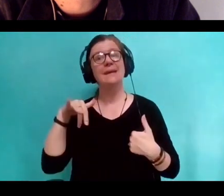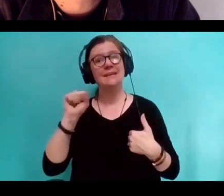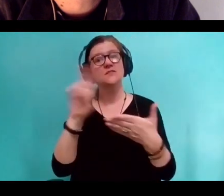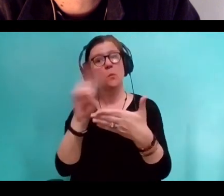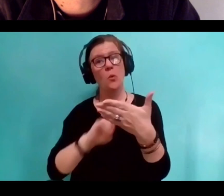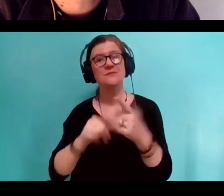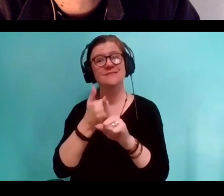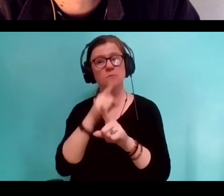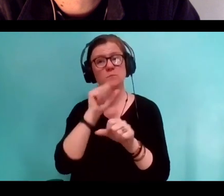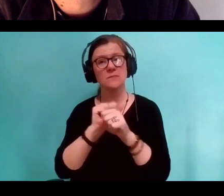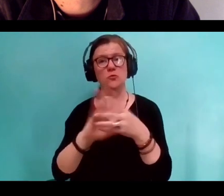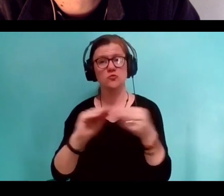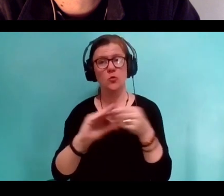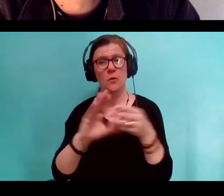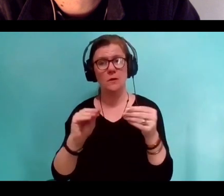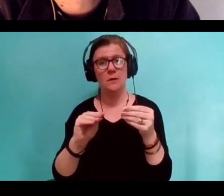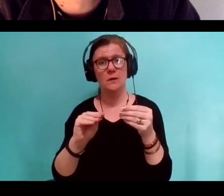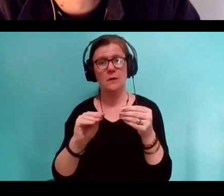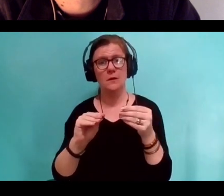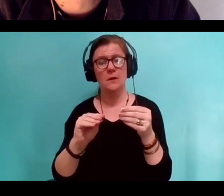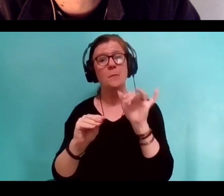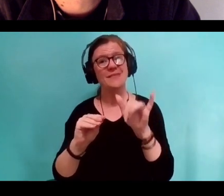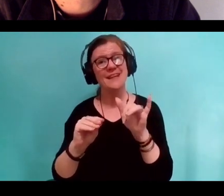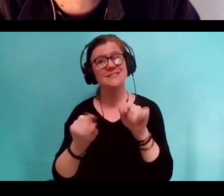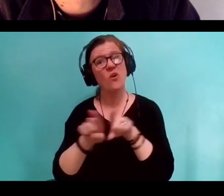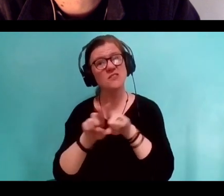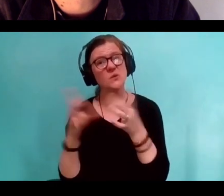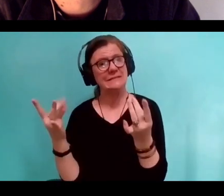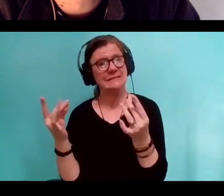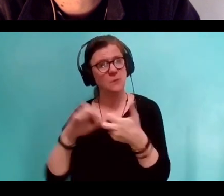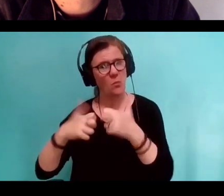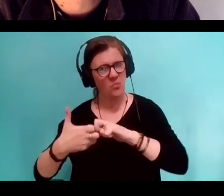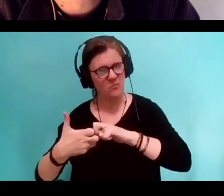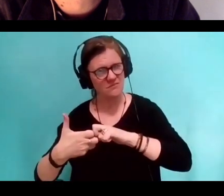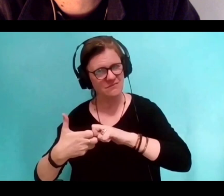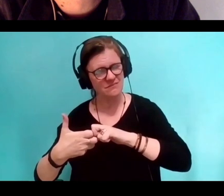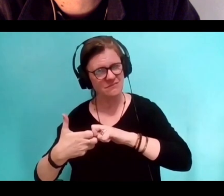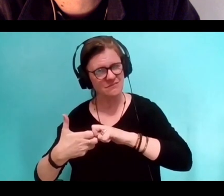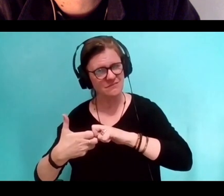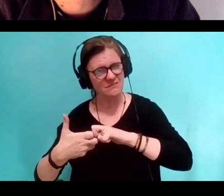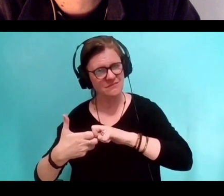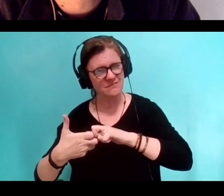but it's also problem with that's true because you can let go totally of formal consideration